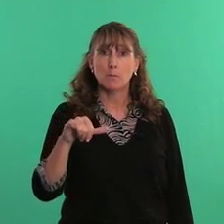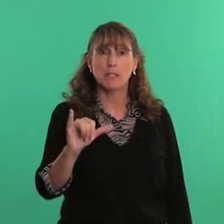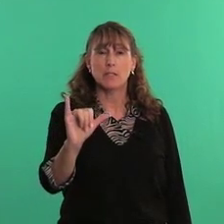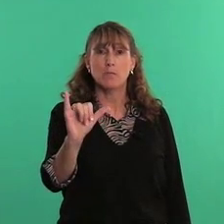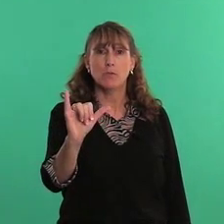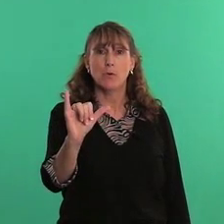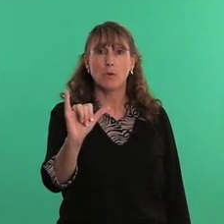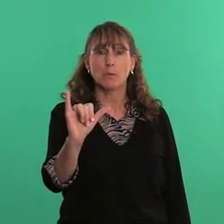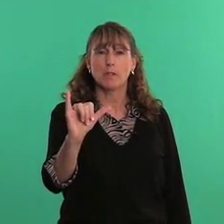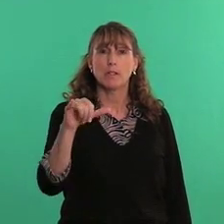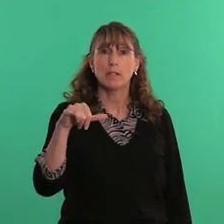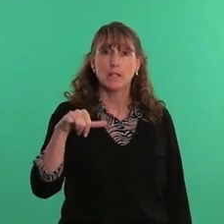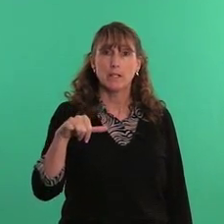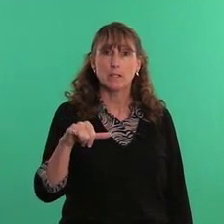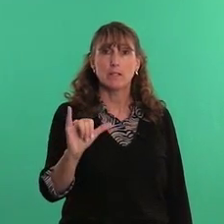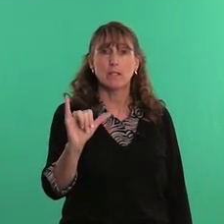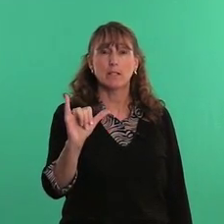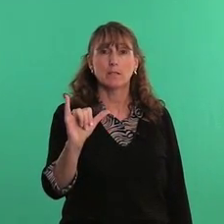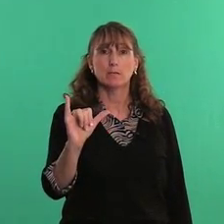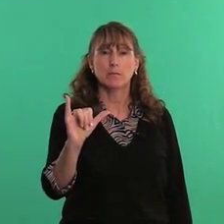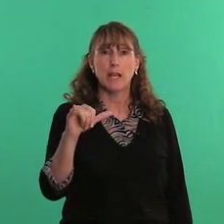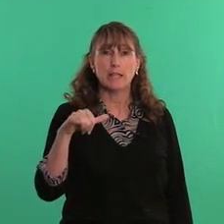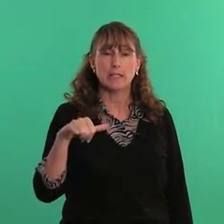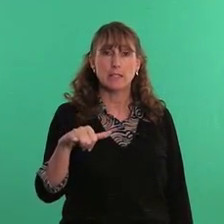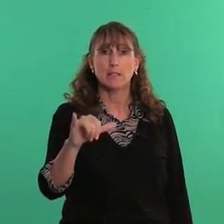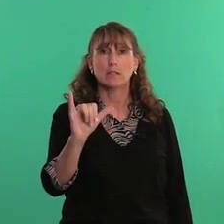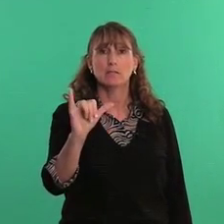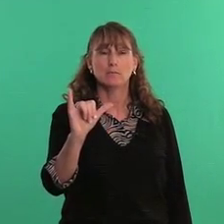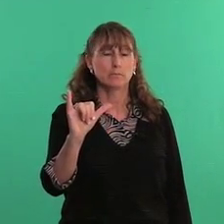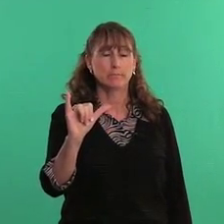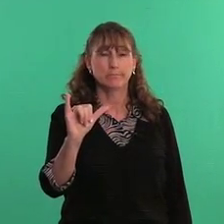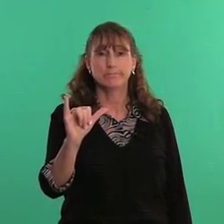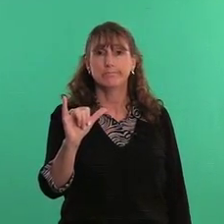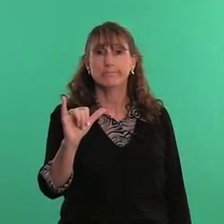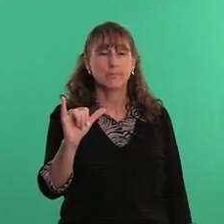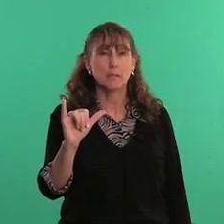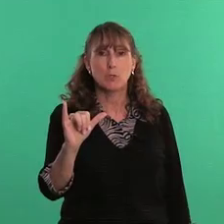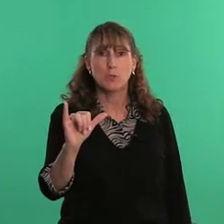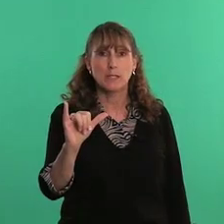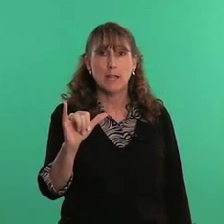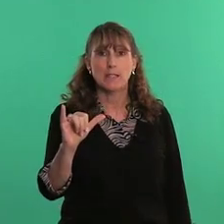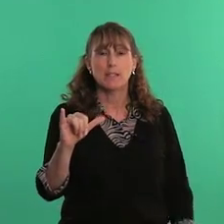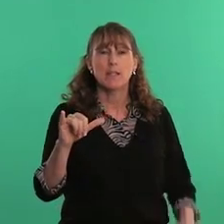but you move forward - still I still, I'm doing that.